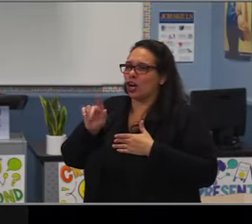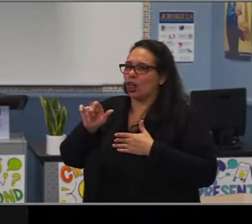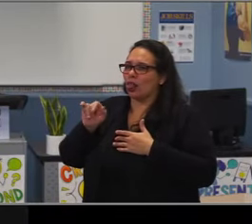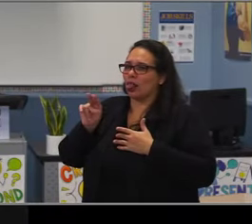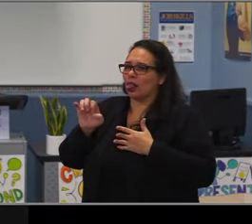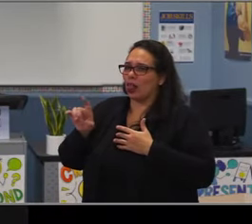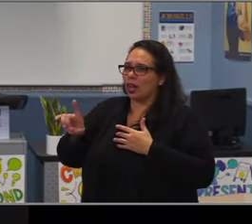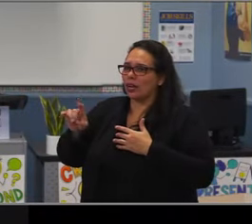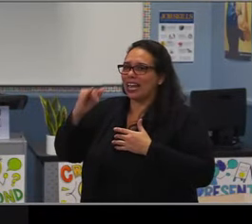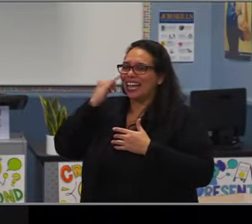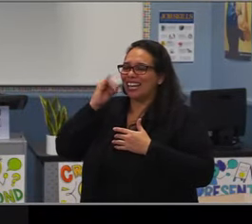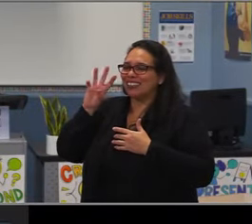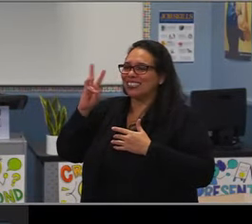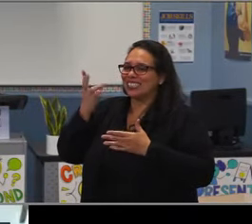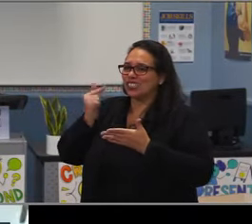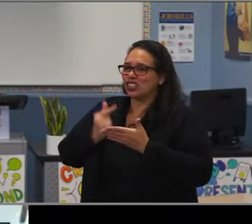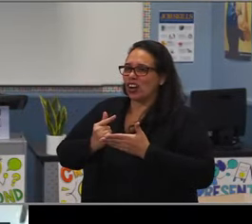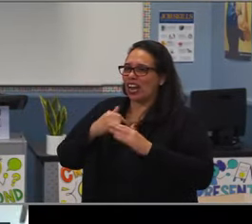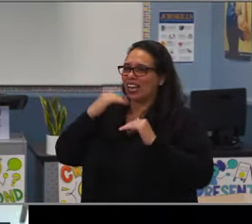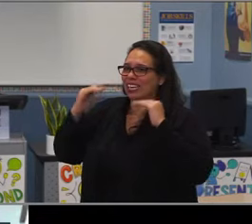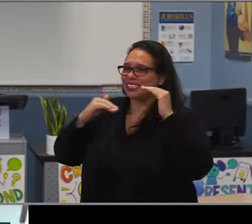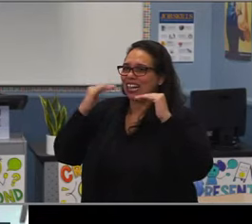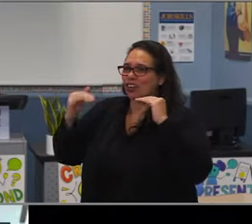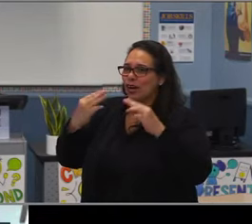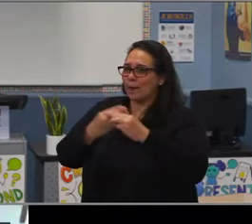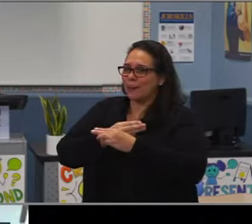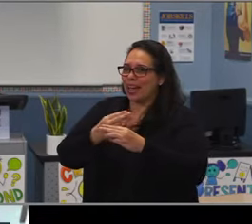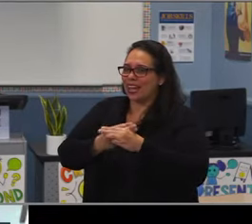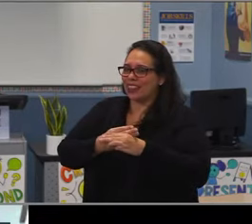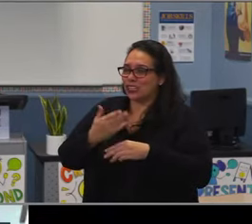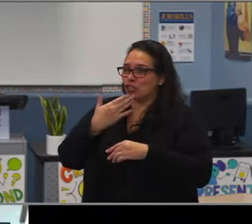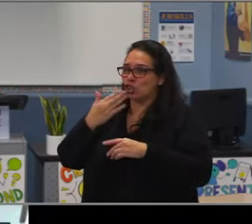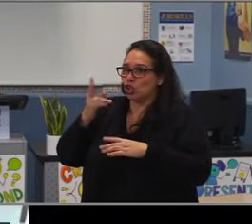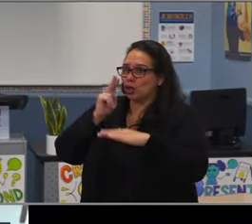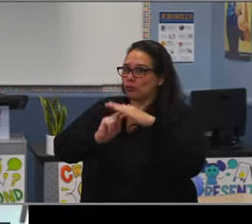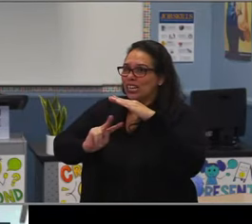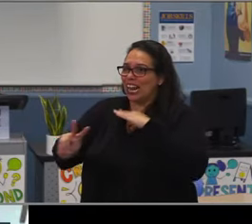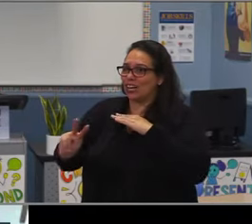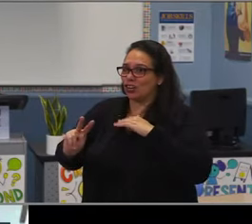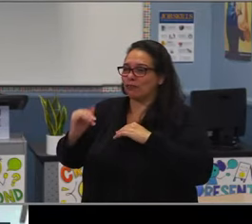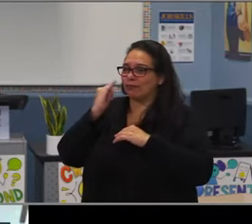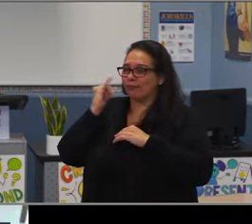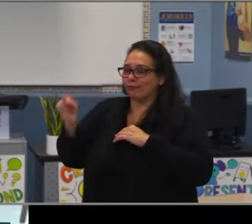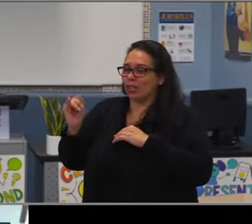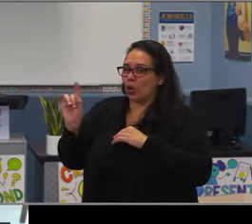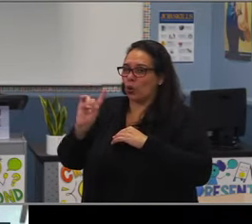based on their middle school grades. So part of it is education around the grad